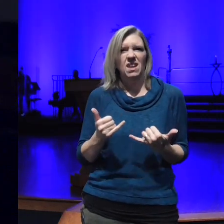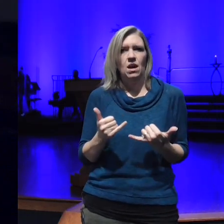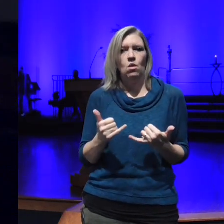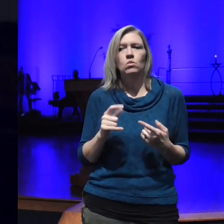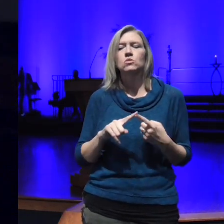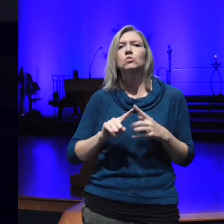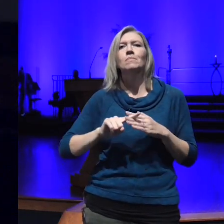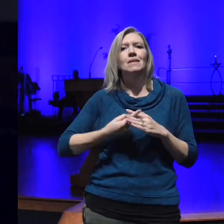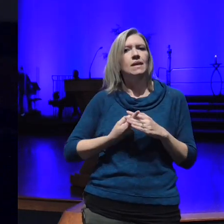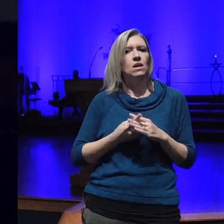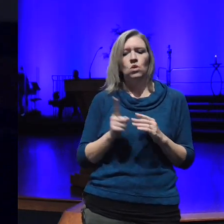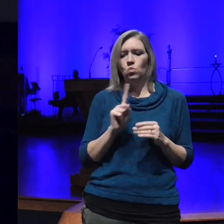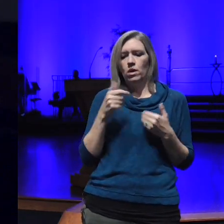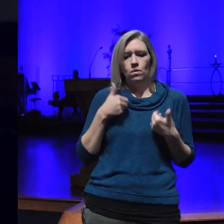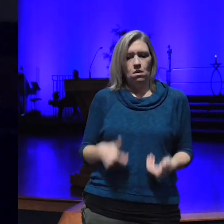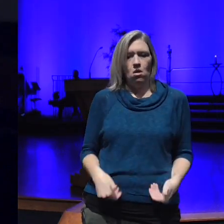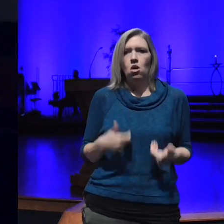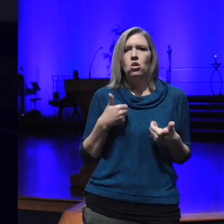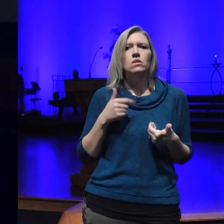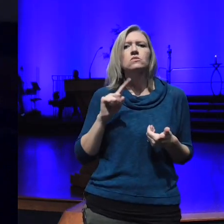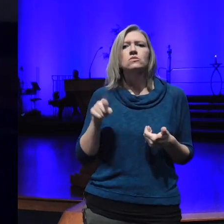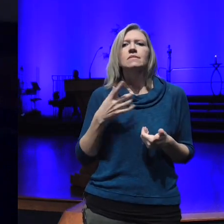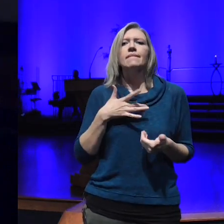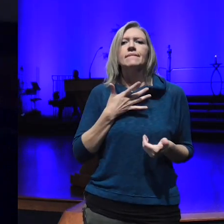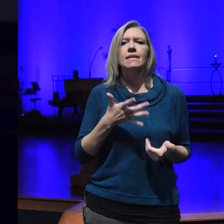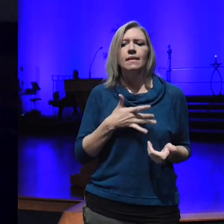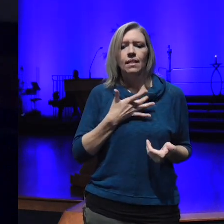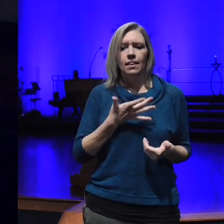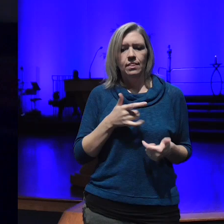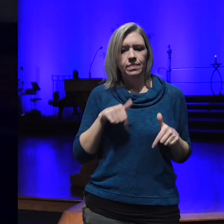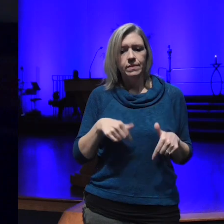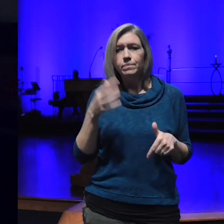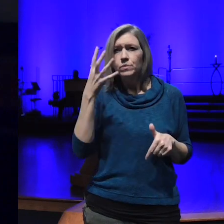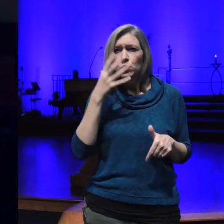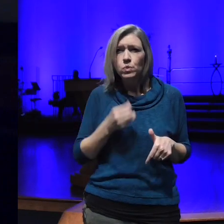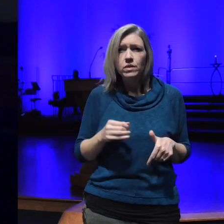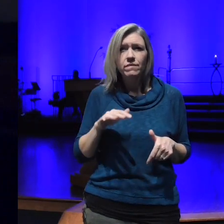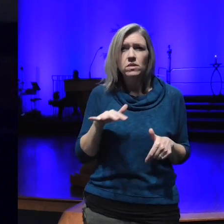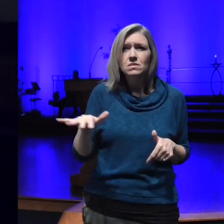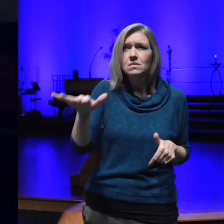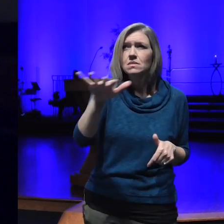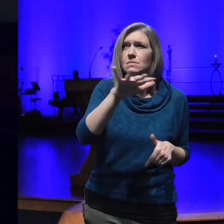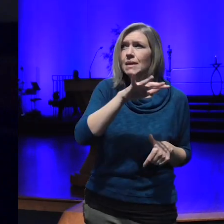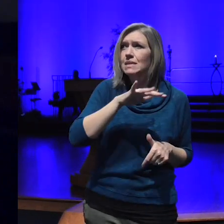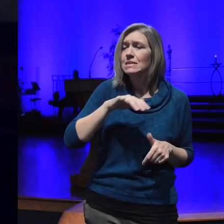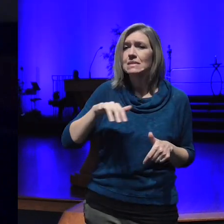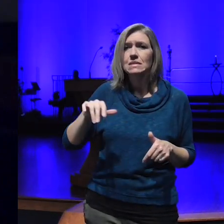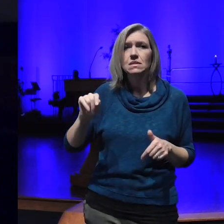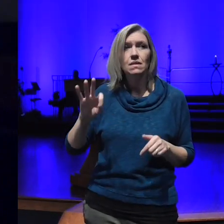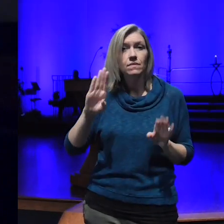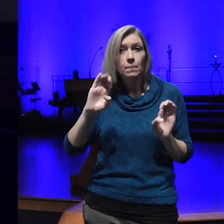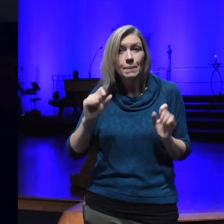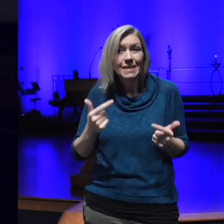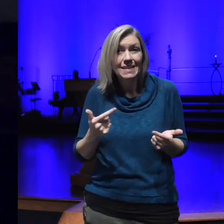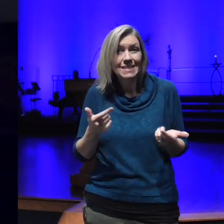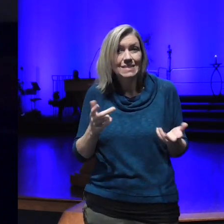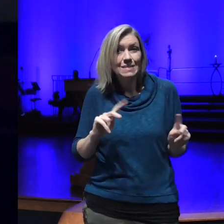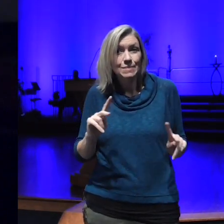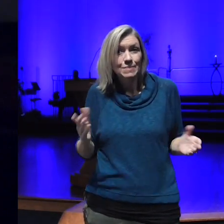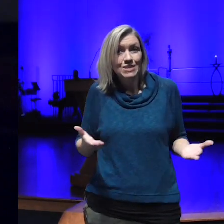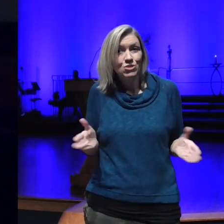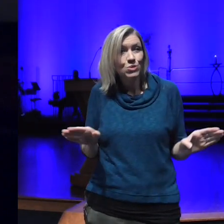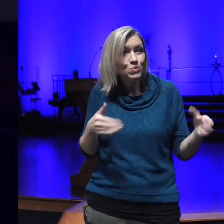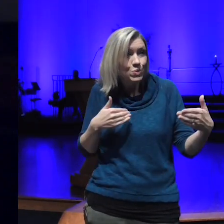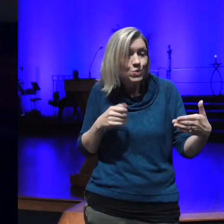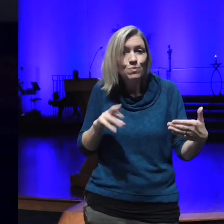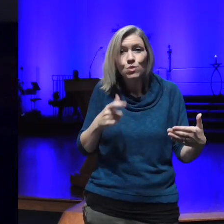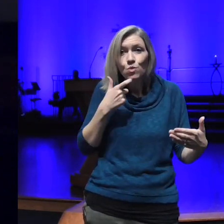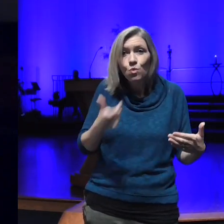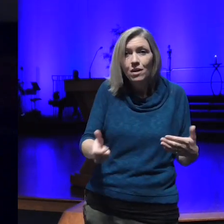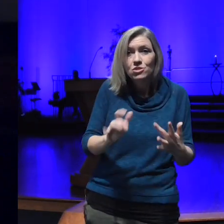so we feel into this beautiful space of beings in this room those watching us online and we may not